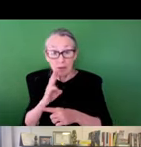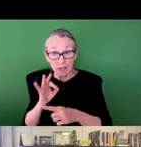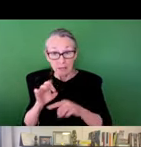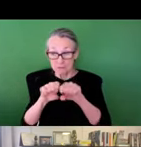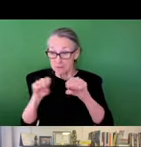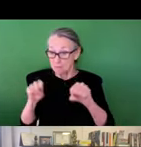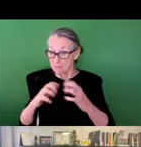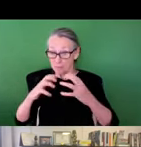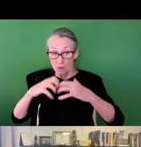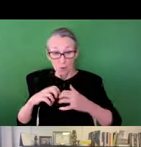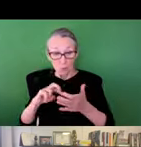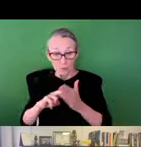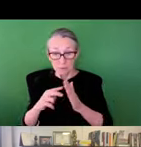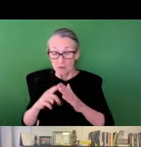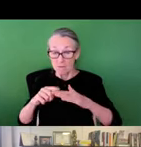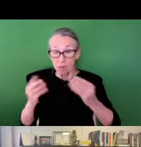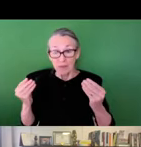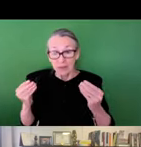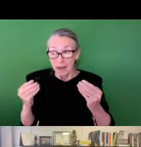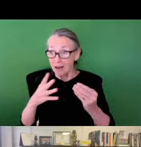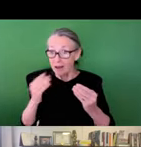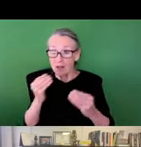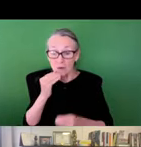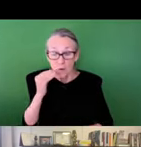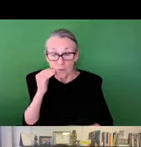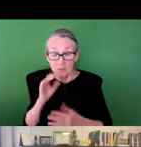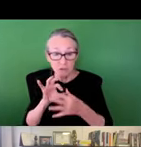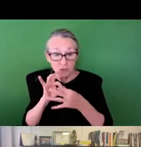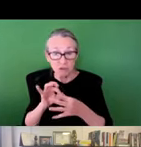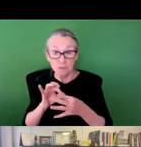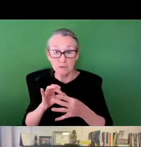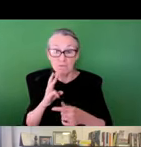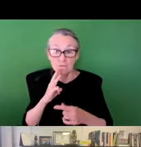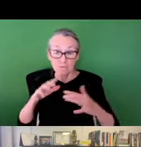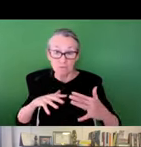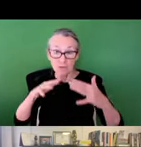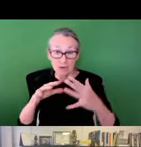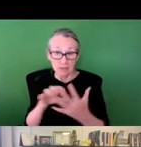and in the instance that the systems fail, what does that mean for the parcels above ground and homes in